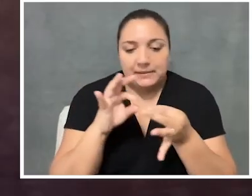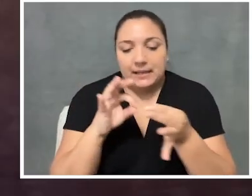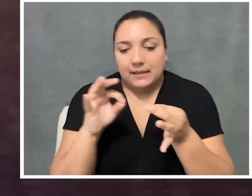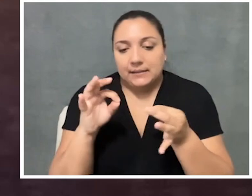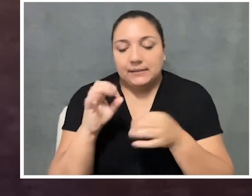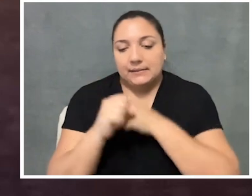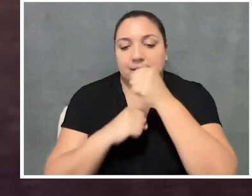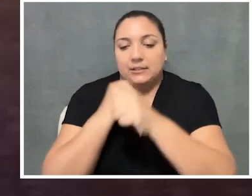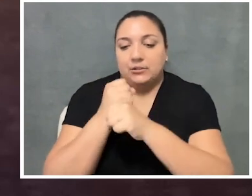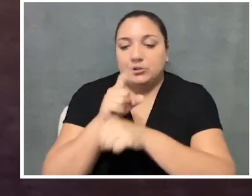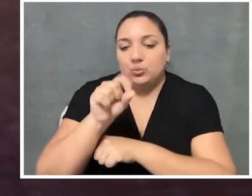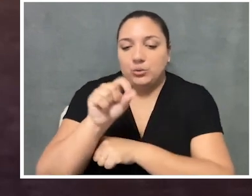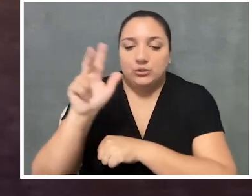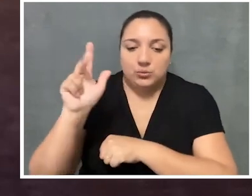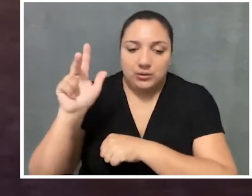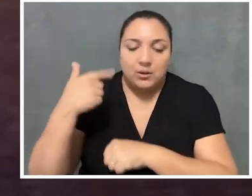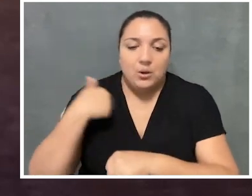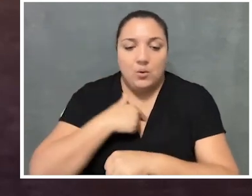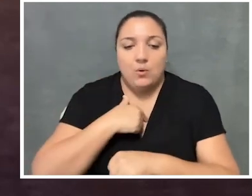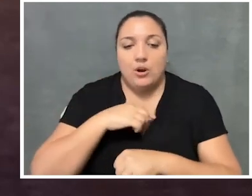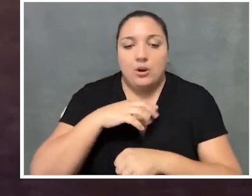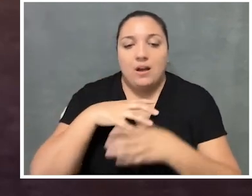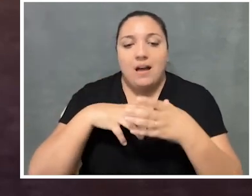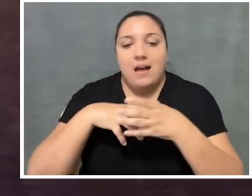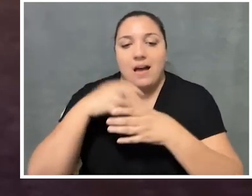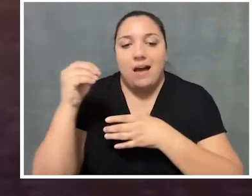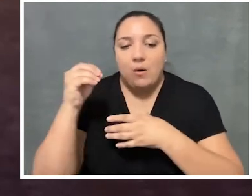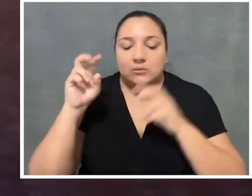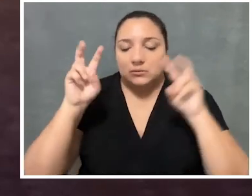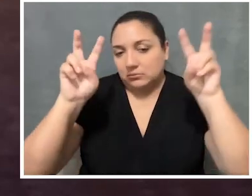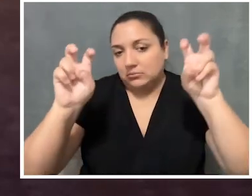in 2023 we've been maybe out of the shutdown,